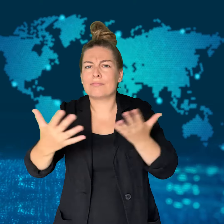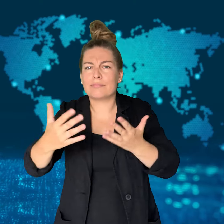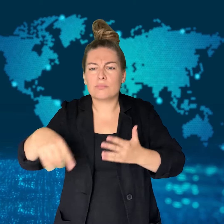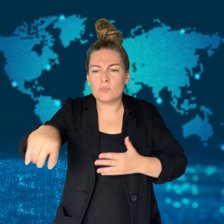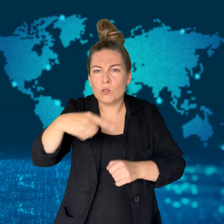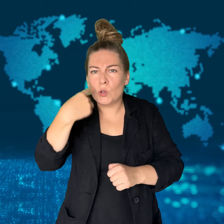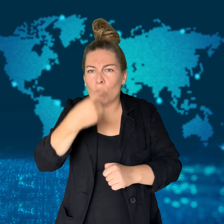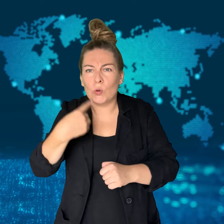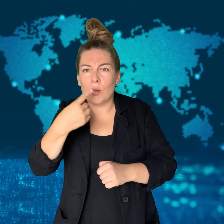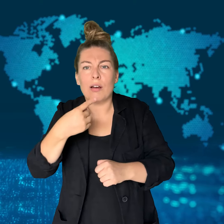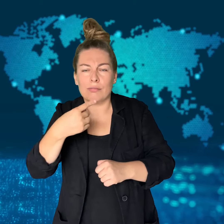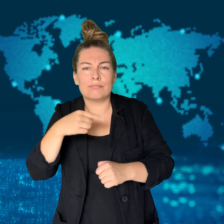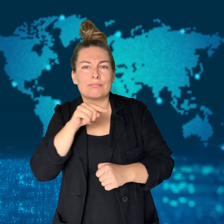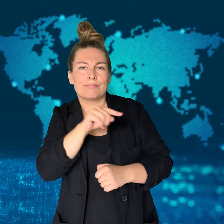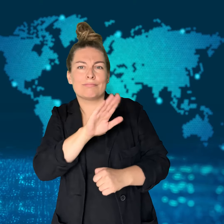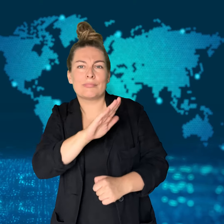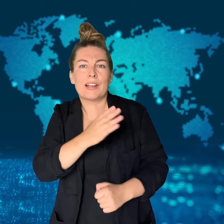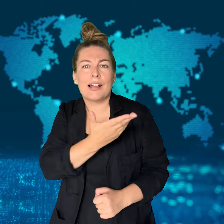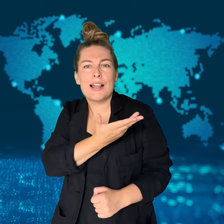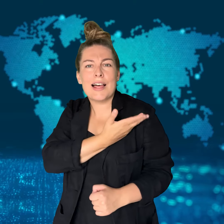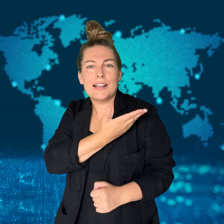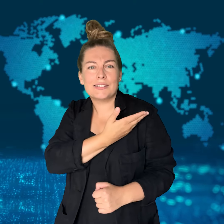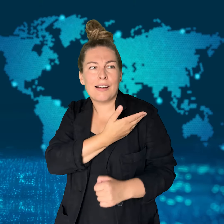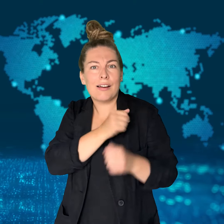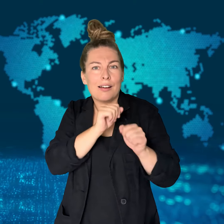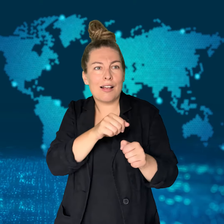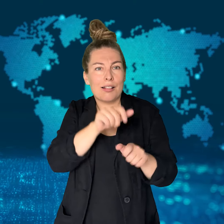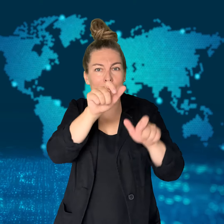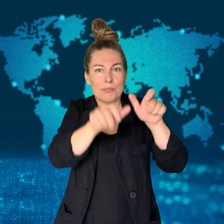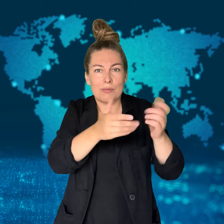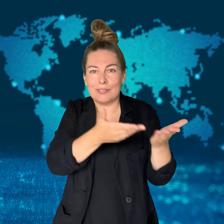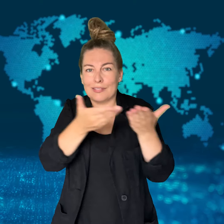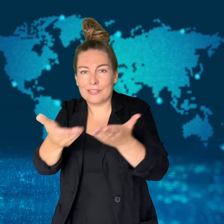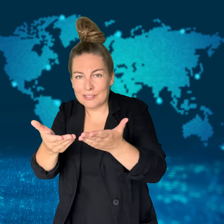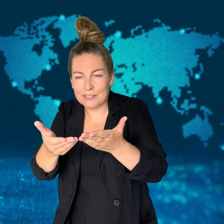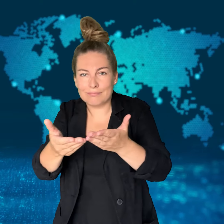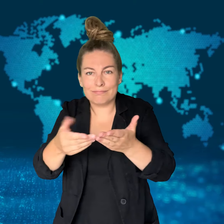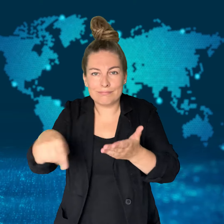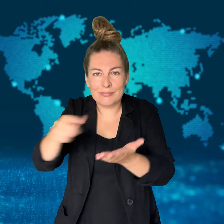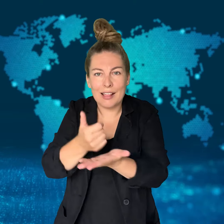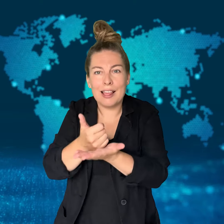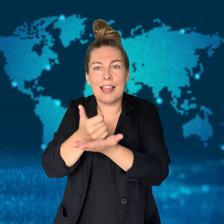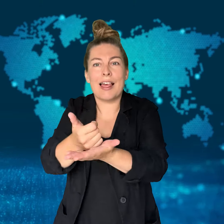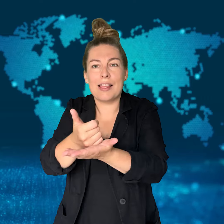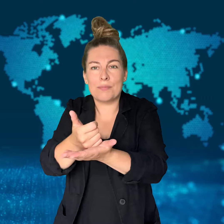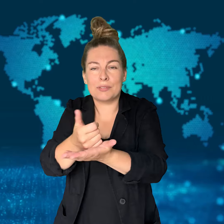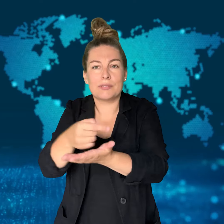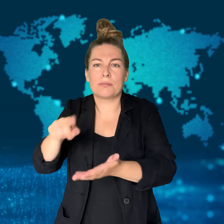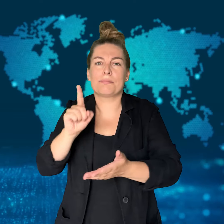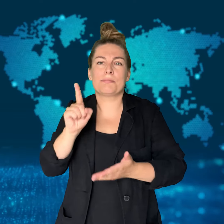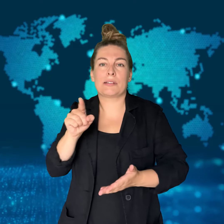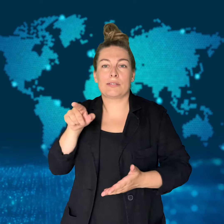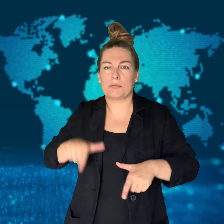a field hospital that would provide care for sick and injured children from Gaza.